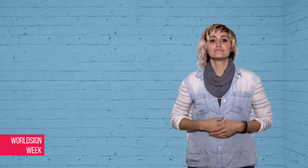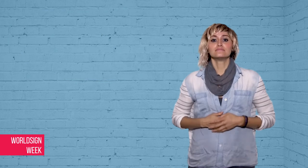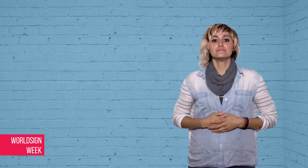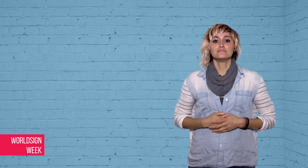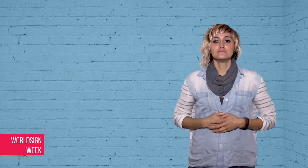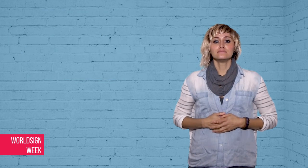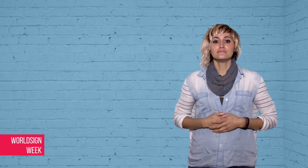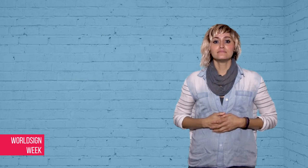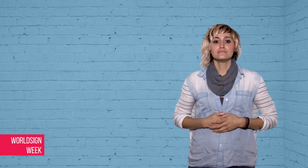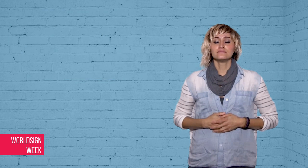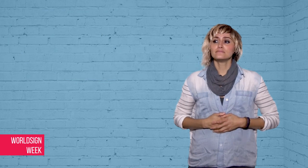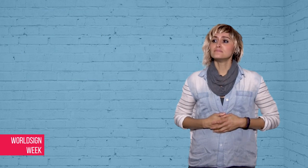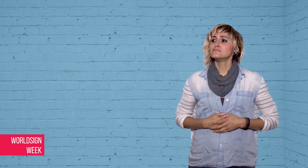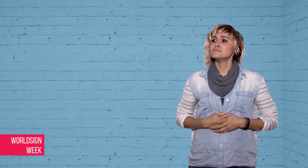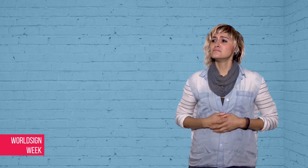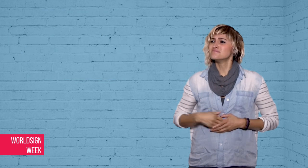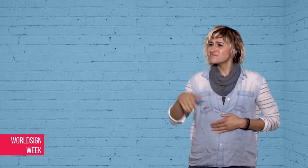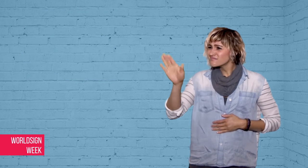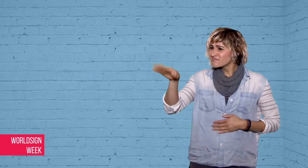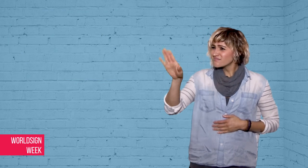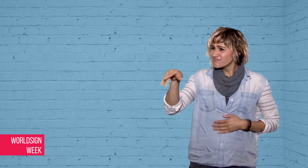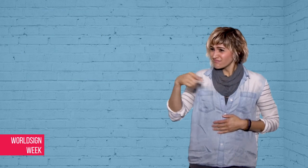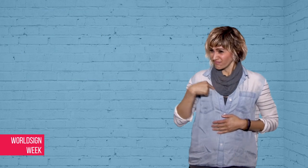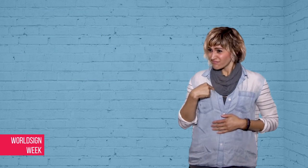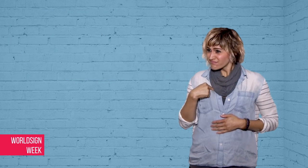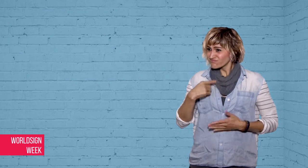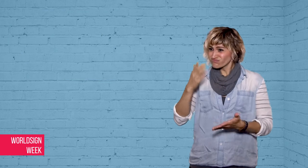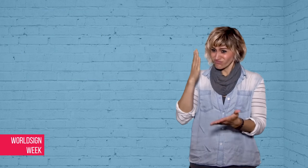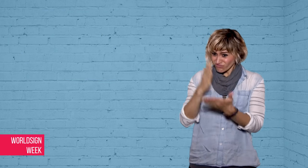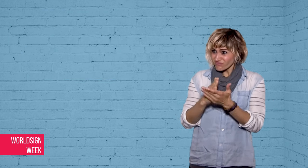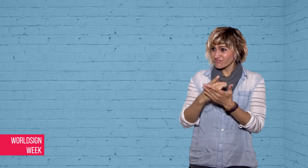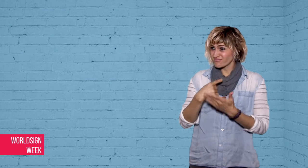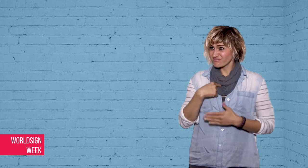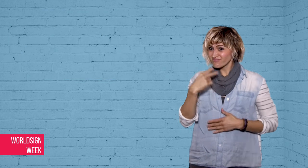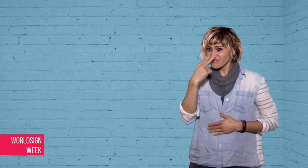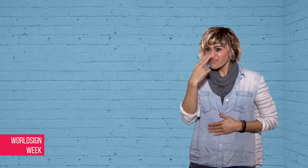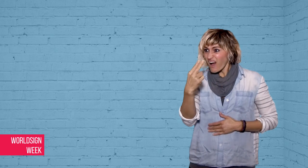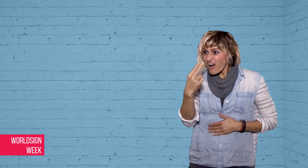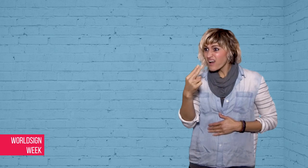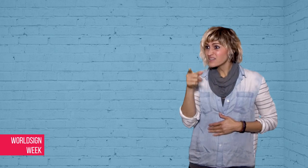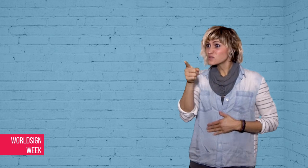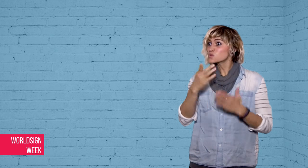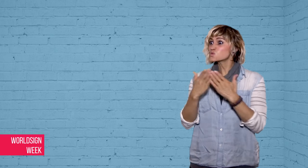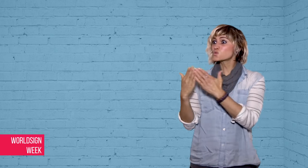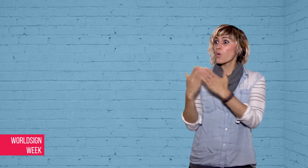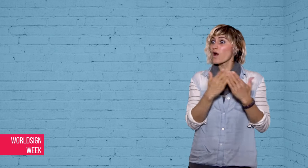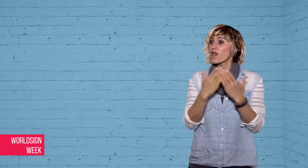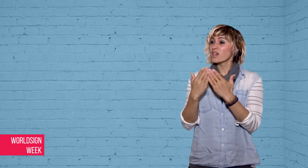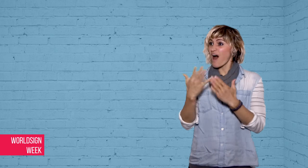Will they succeed? Did I just see crocodiles in a school??